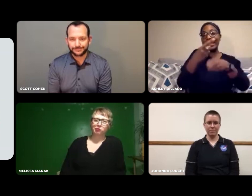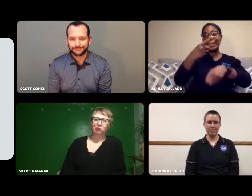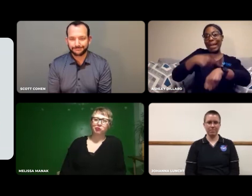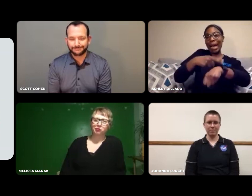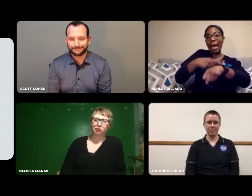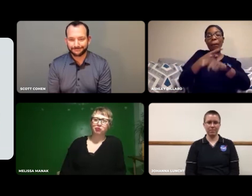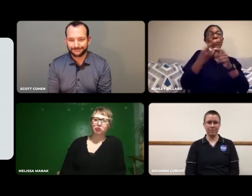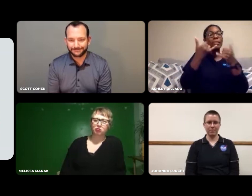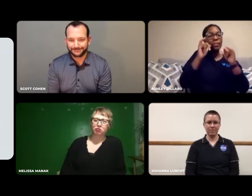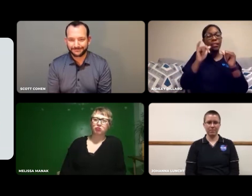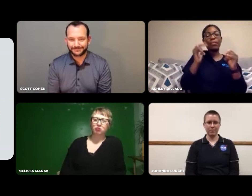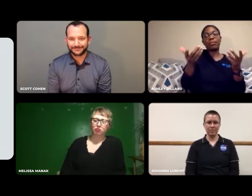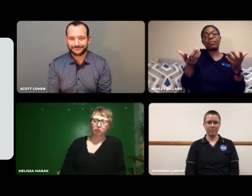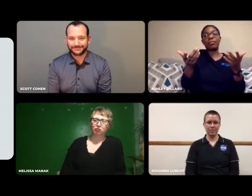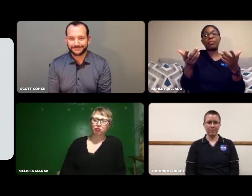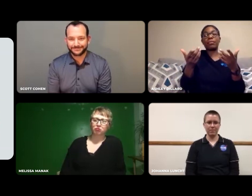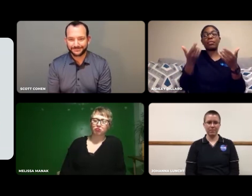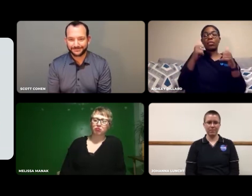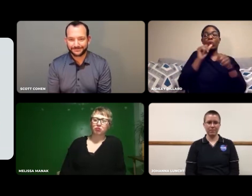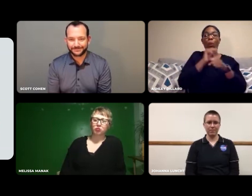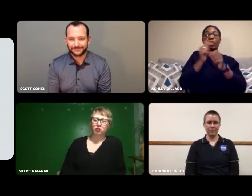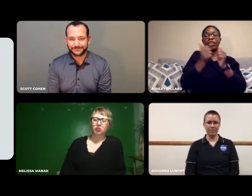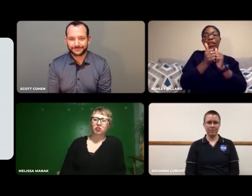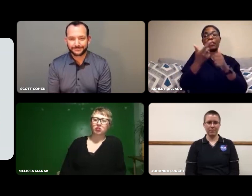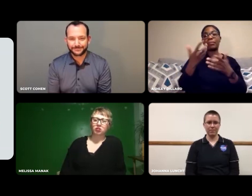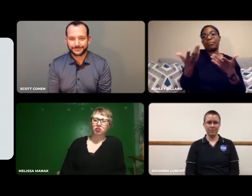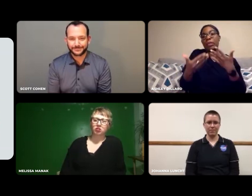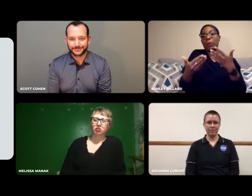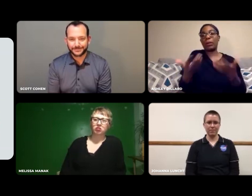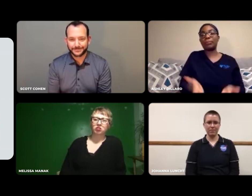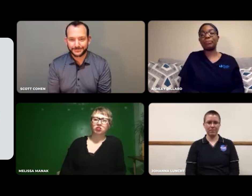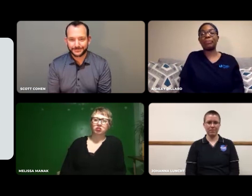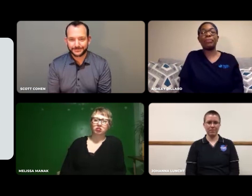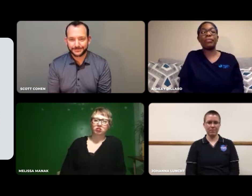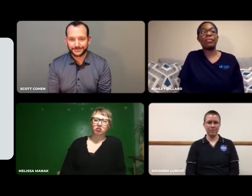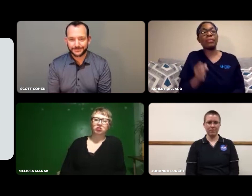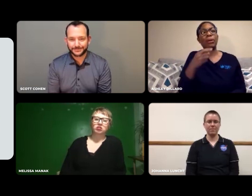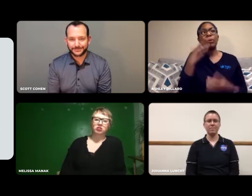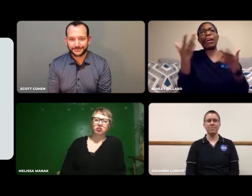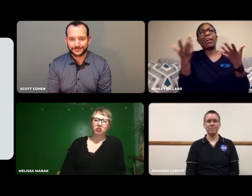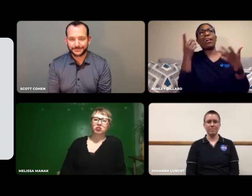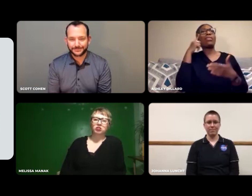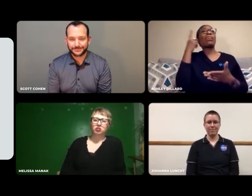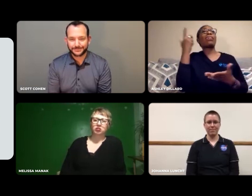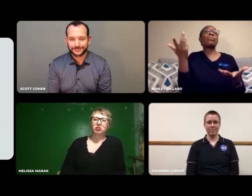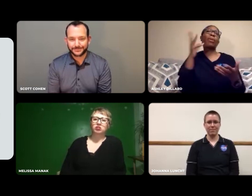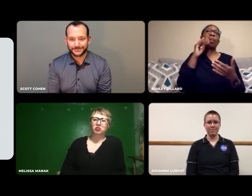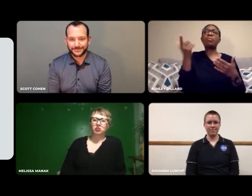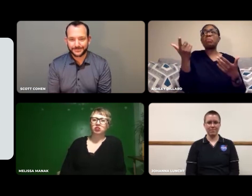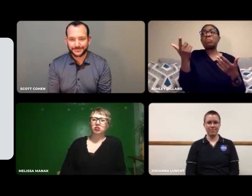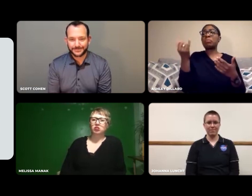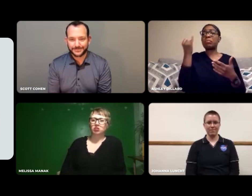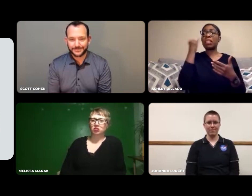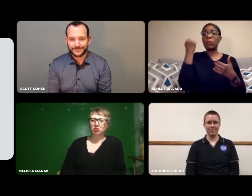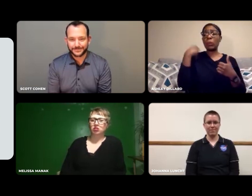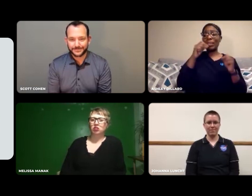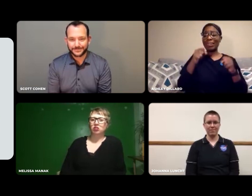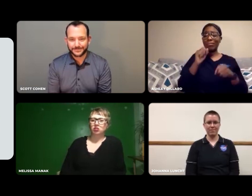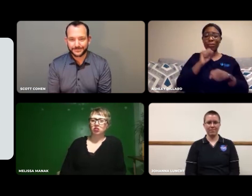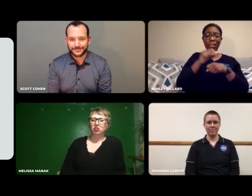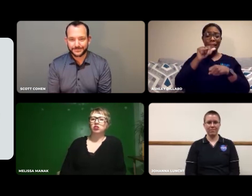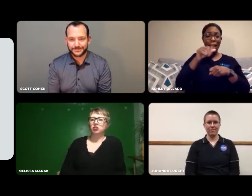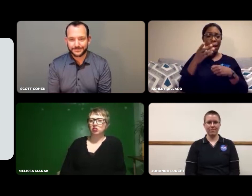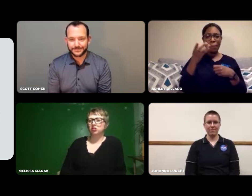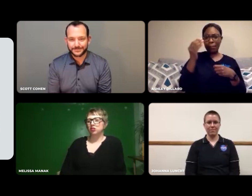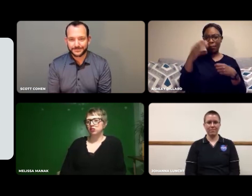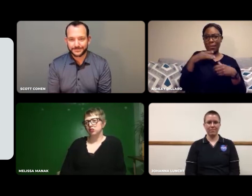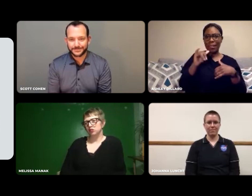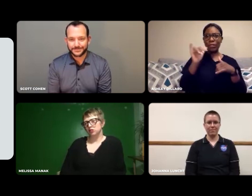It takes time and you just have to show that -- and prove that -- through working together, if